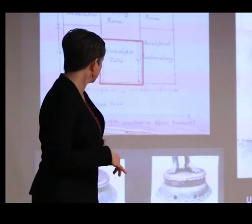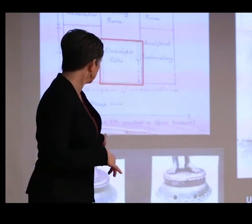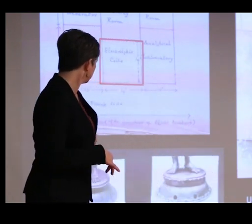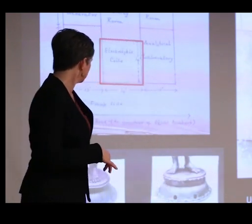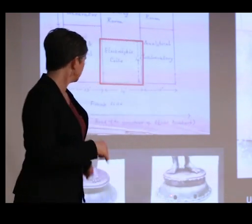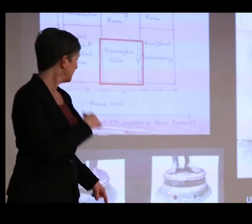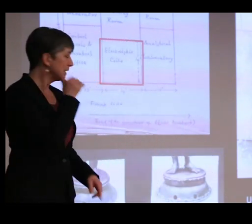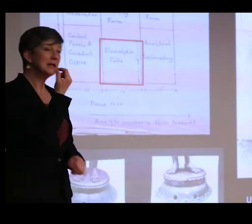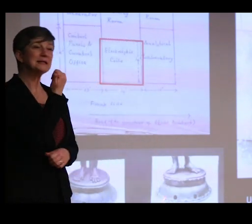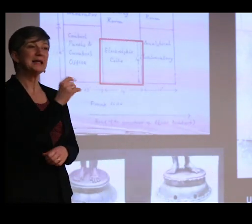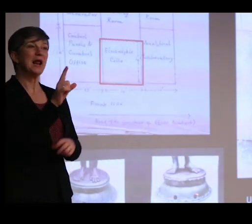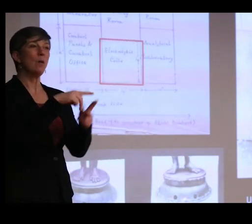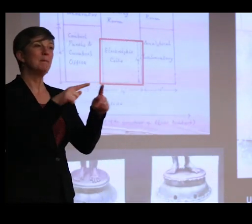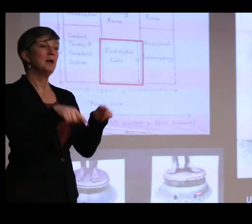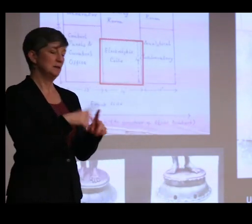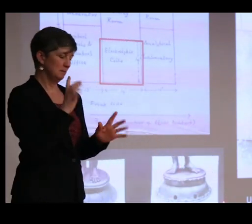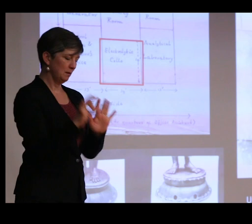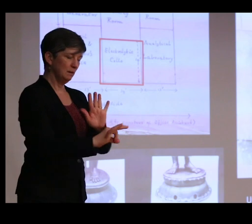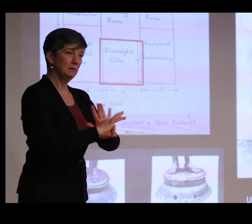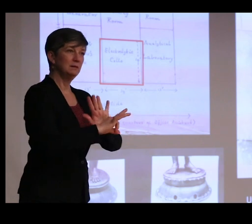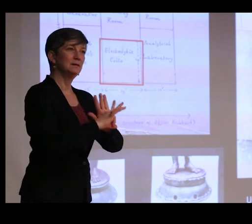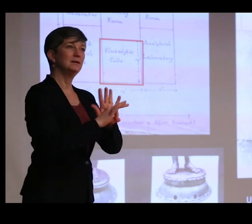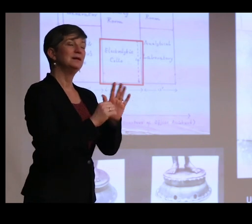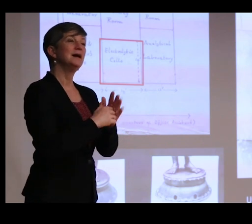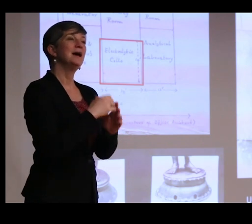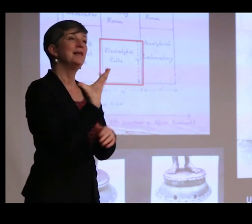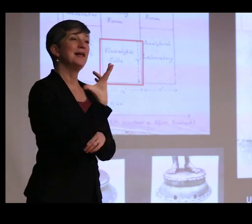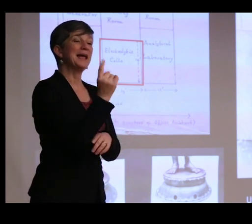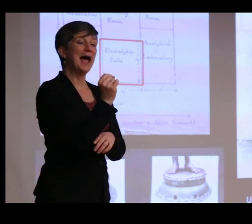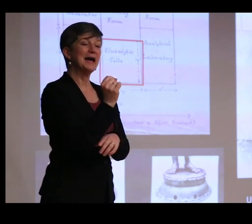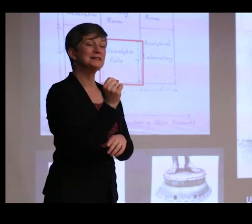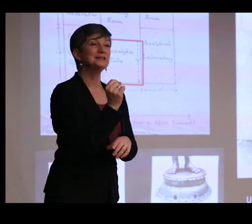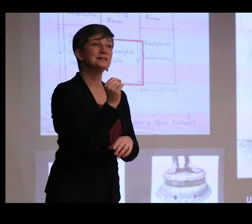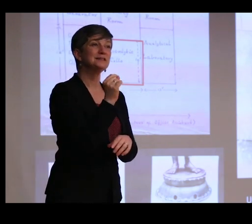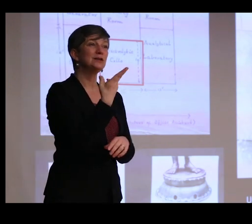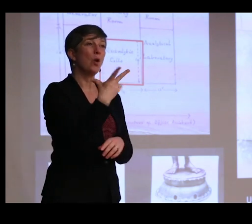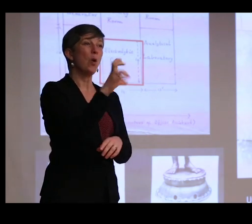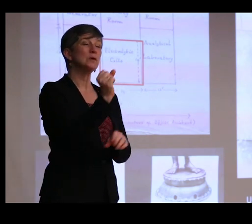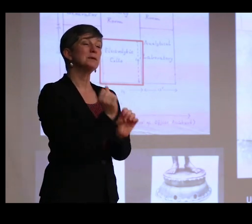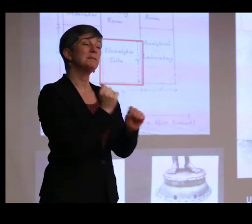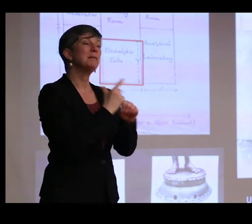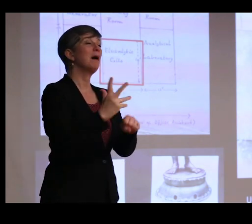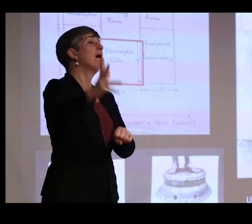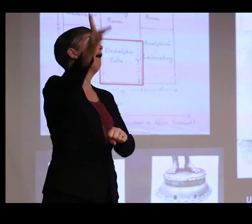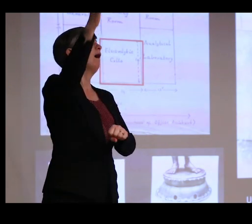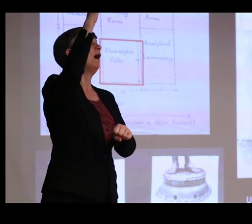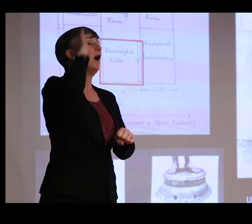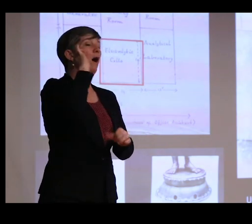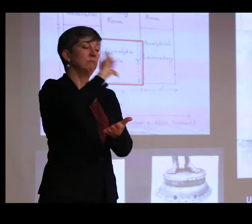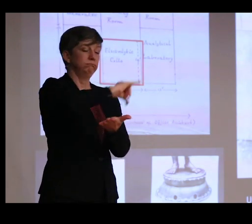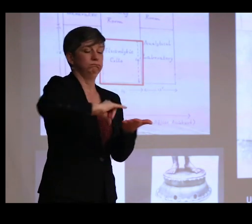He actually cut them mimicking cast-in-- holes made by ancient bronze casters. And what these holes are used for